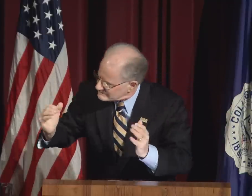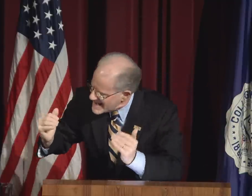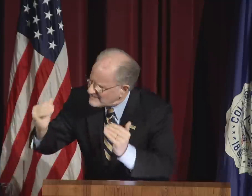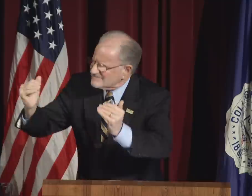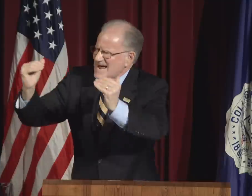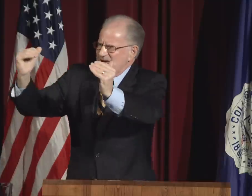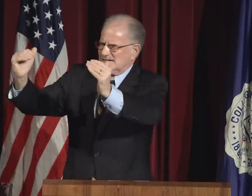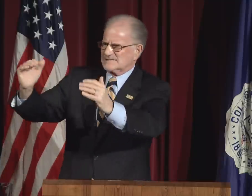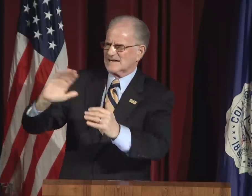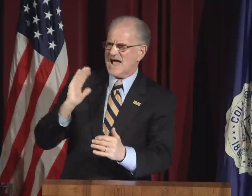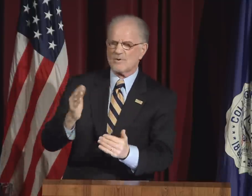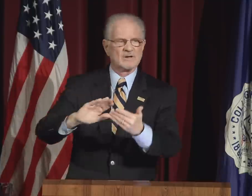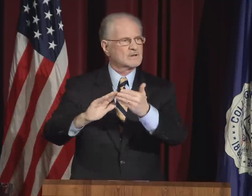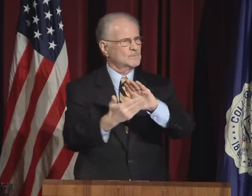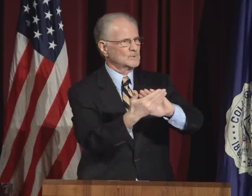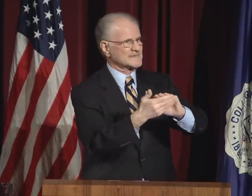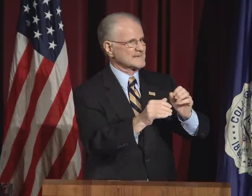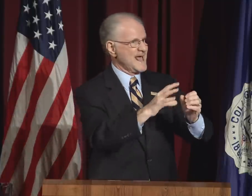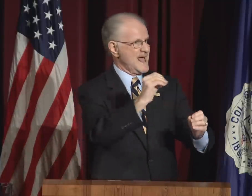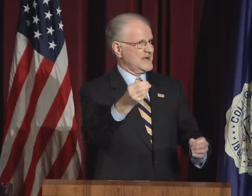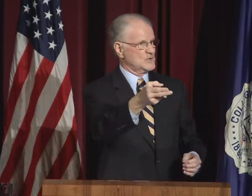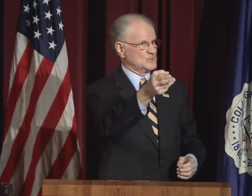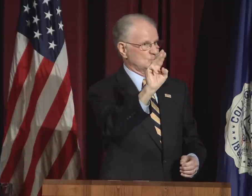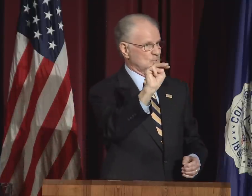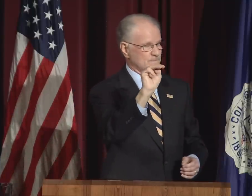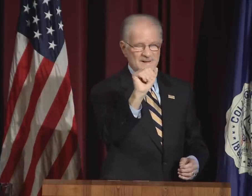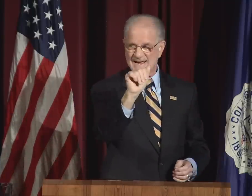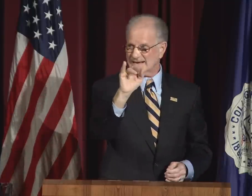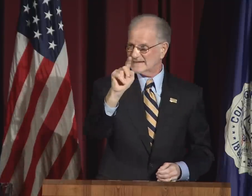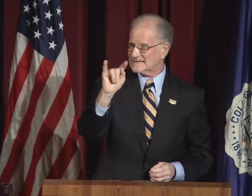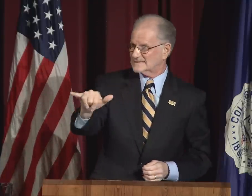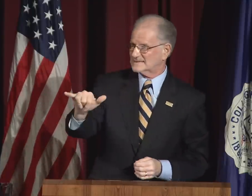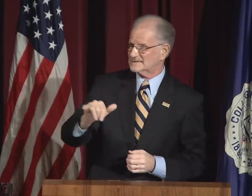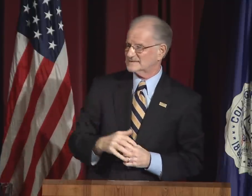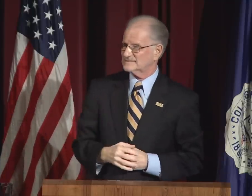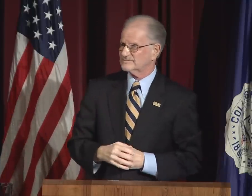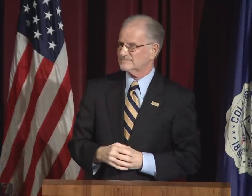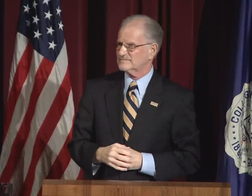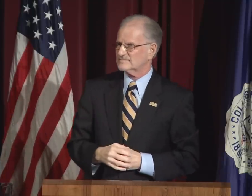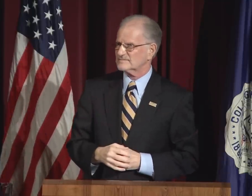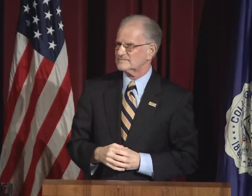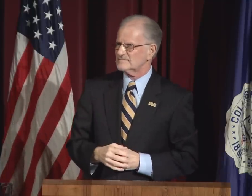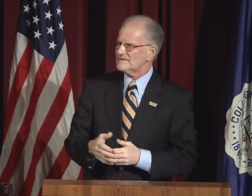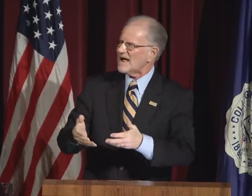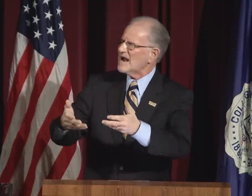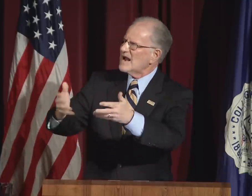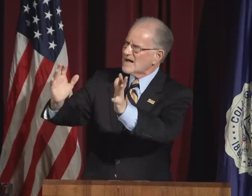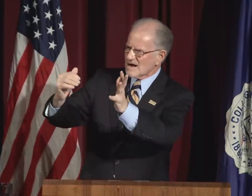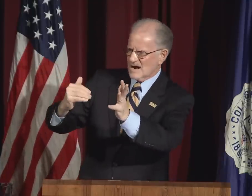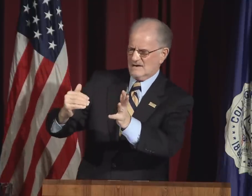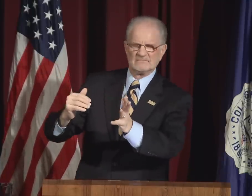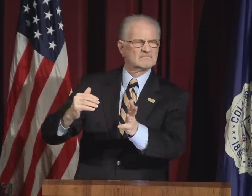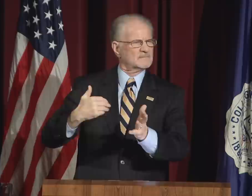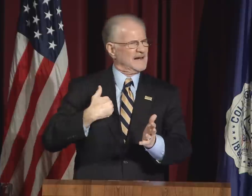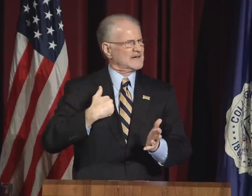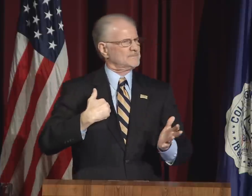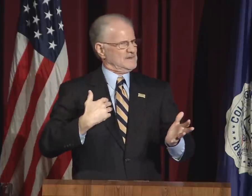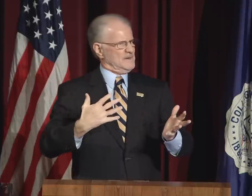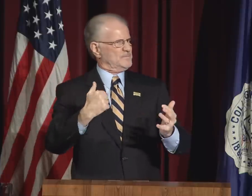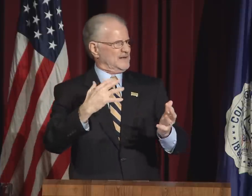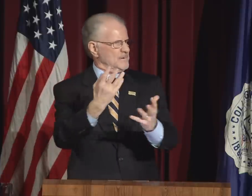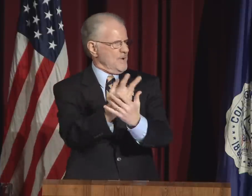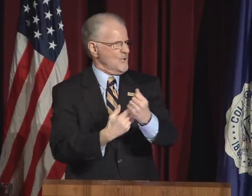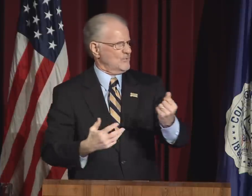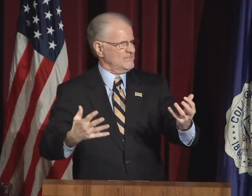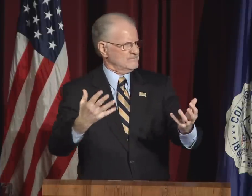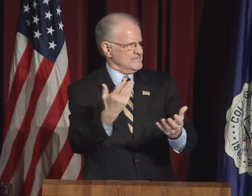in the common cause of advancing our community and humanity.